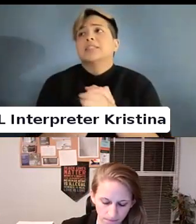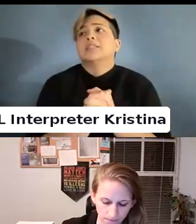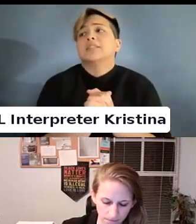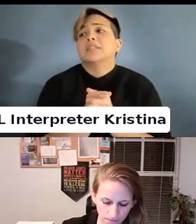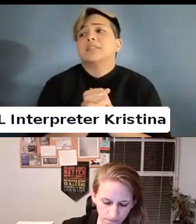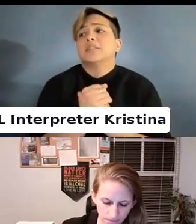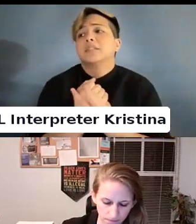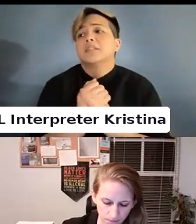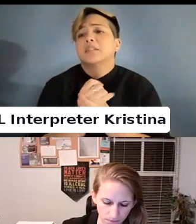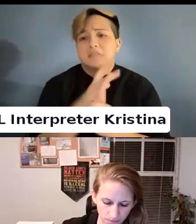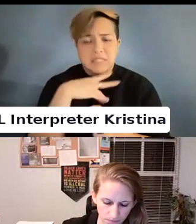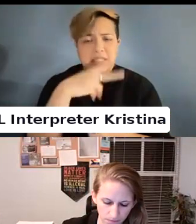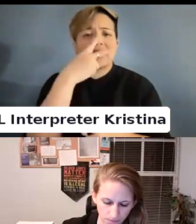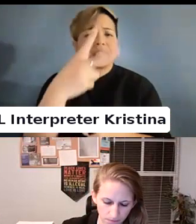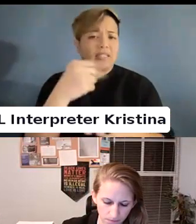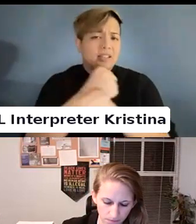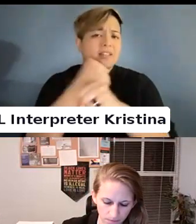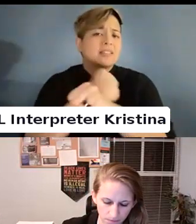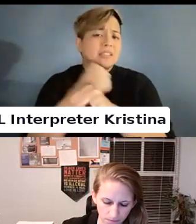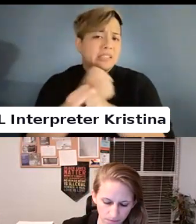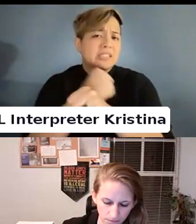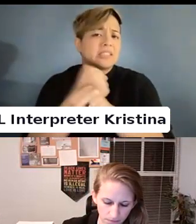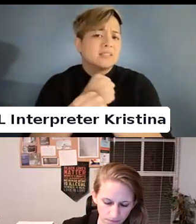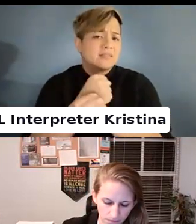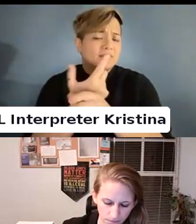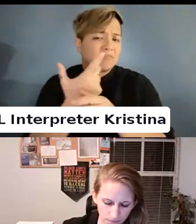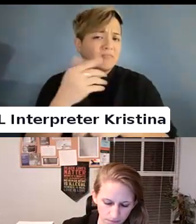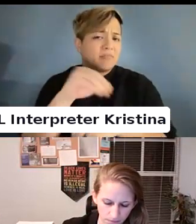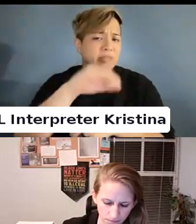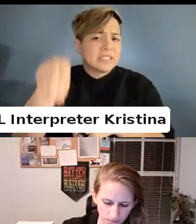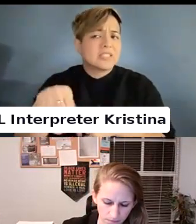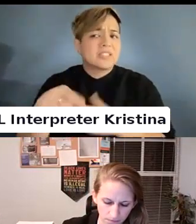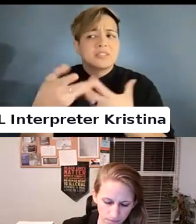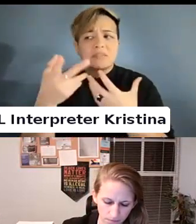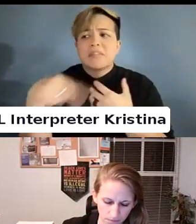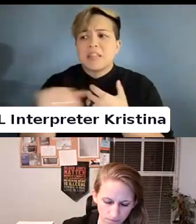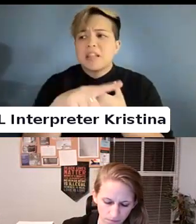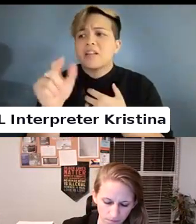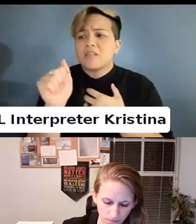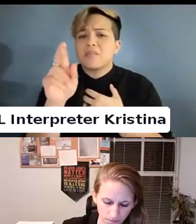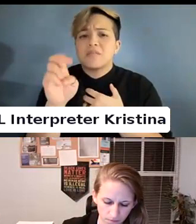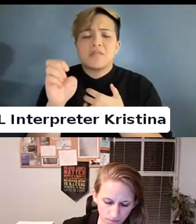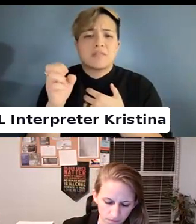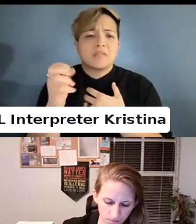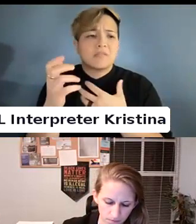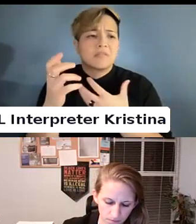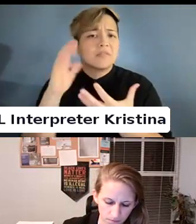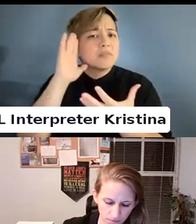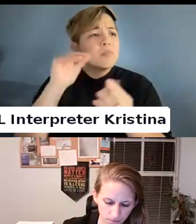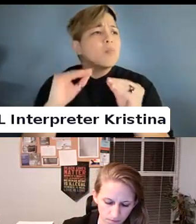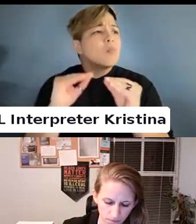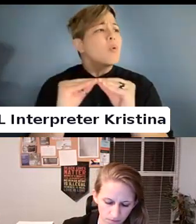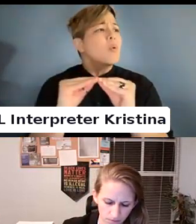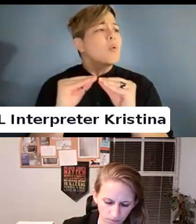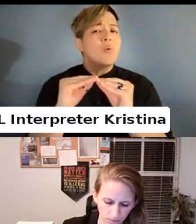I see the statistics that there are more than the regular population.